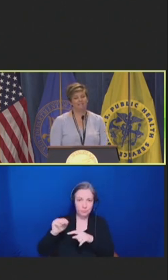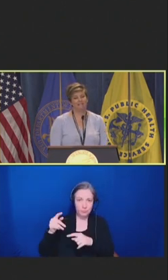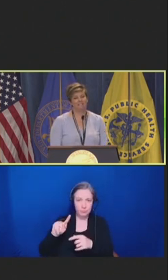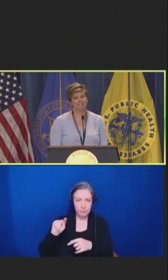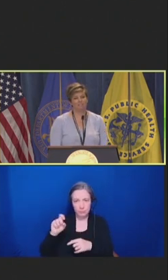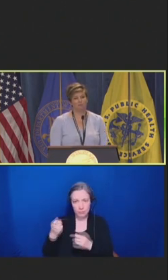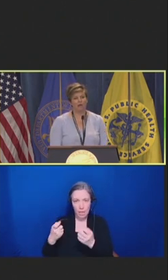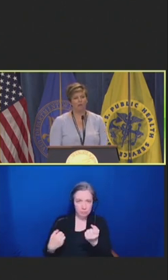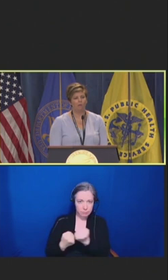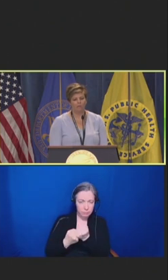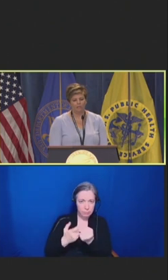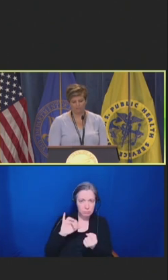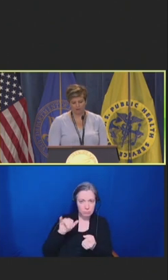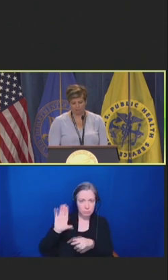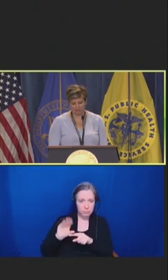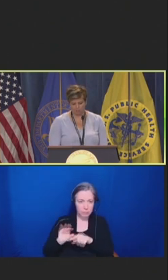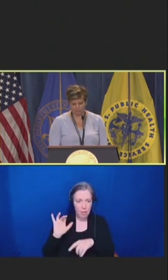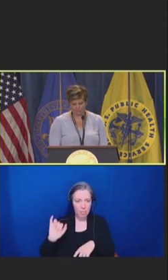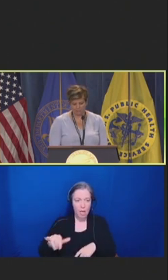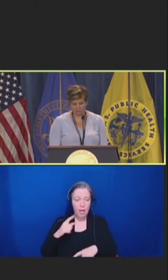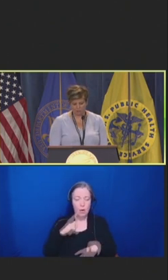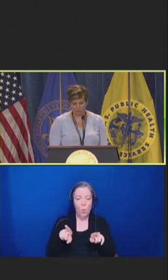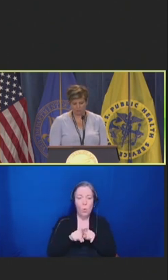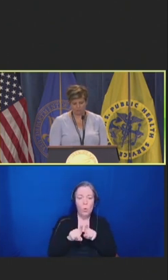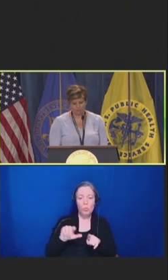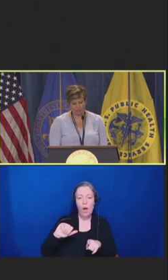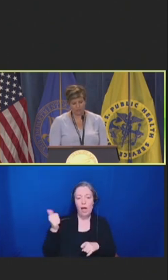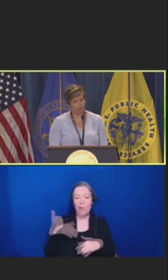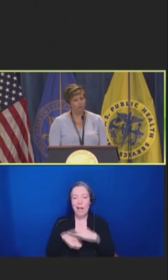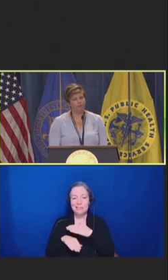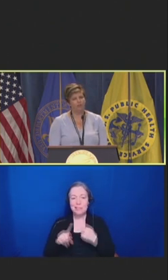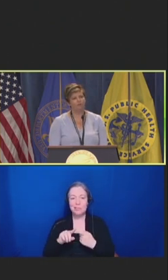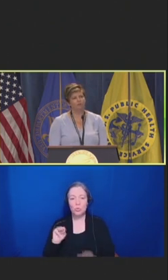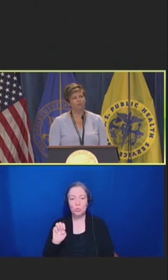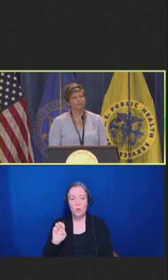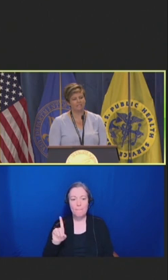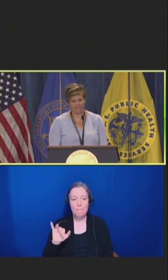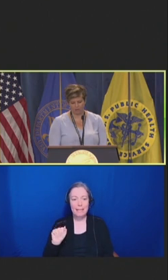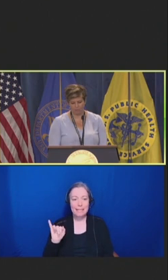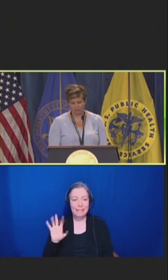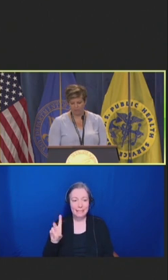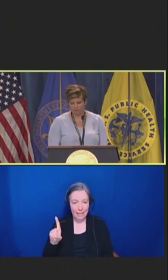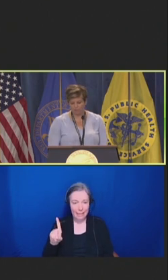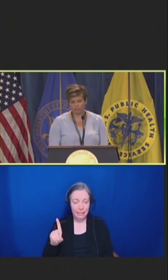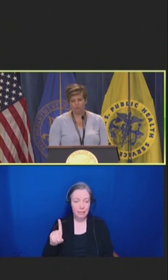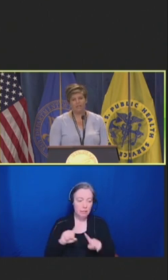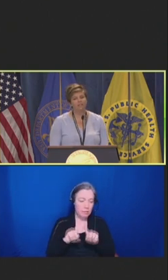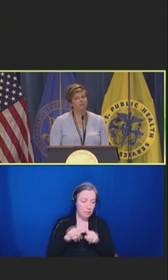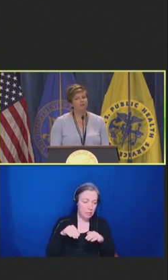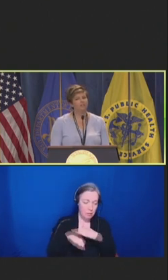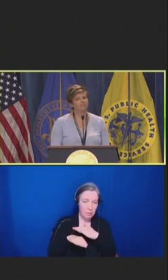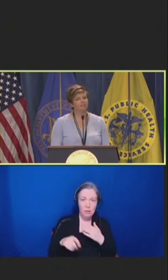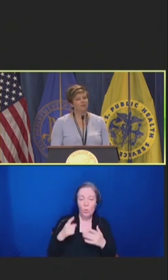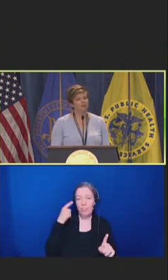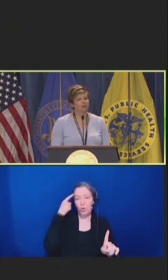access as well that Marybeth will be speaking to. And the goal of the law was really to help reduce healthcare costs and drug costs for